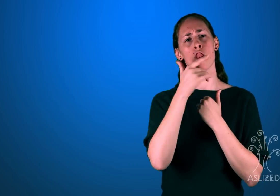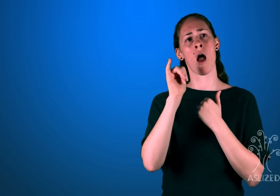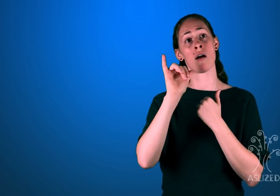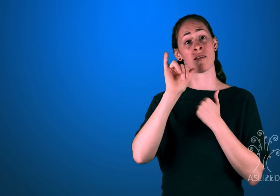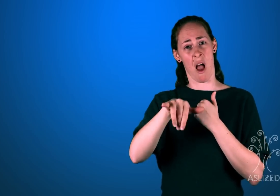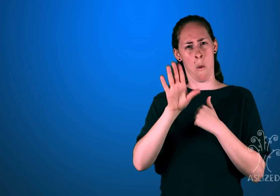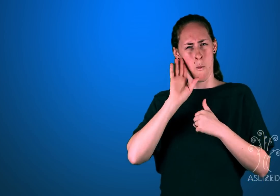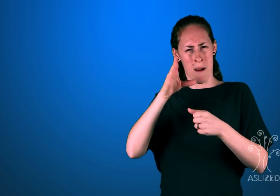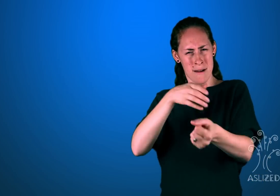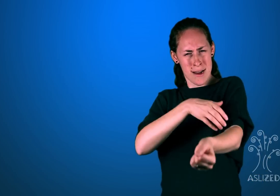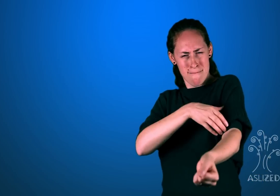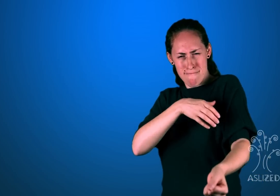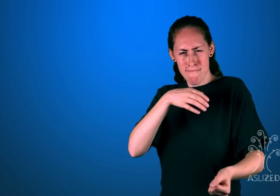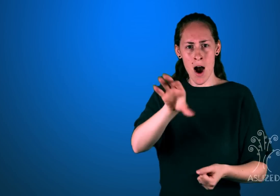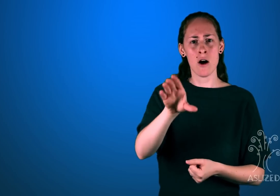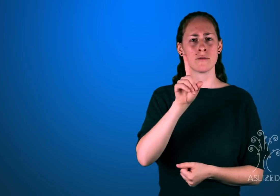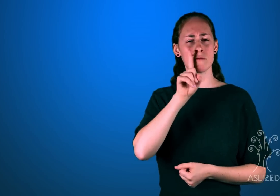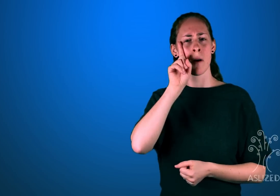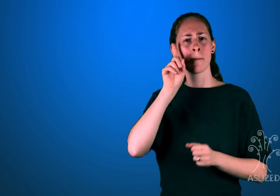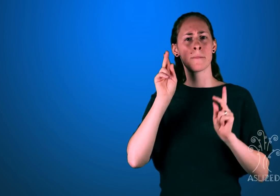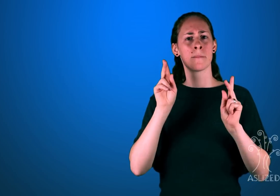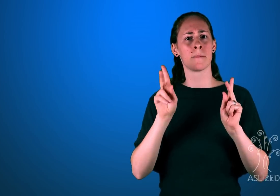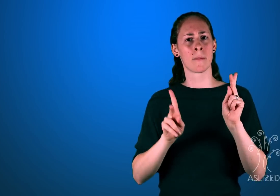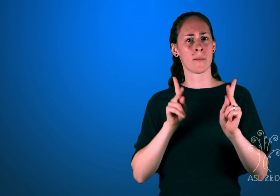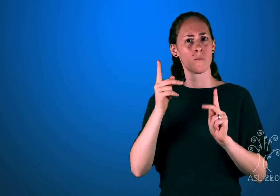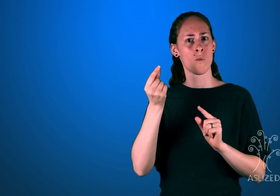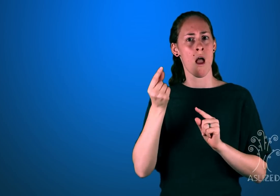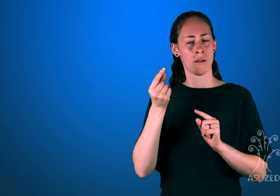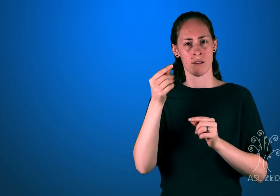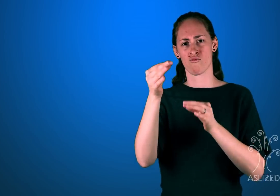order to empower Deaf people. Her observations are as follows: